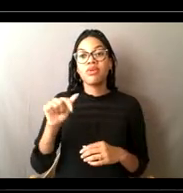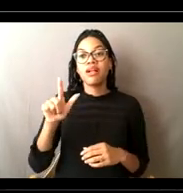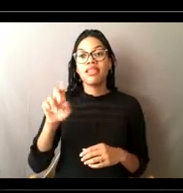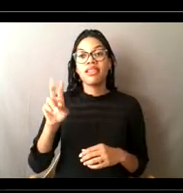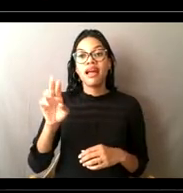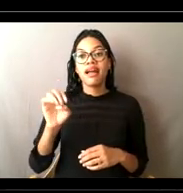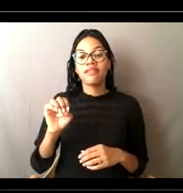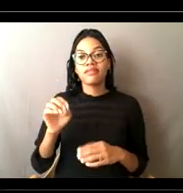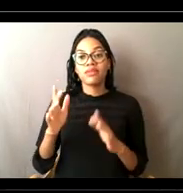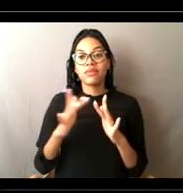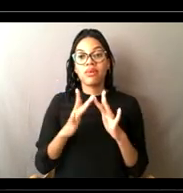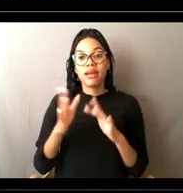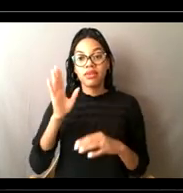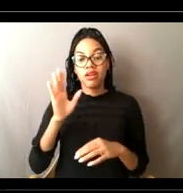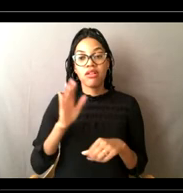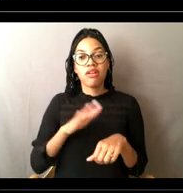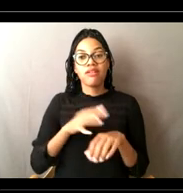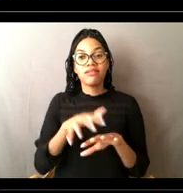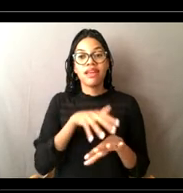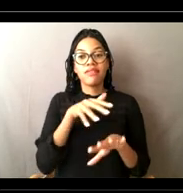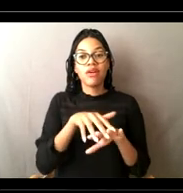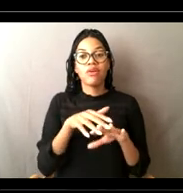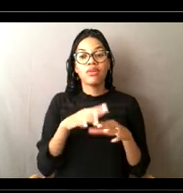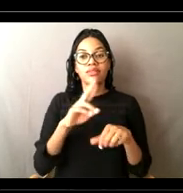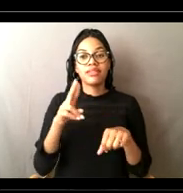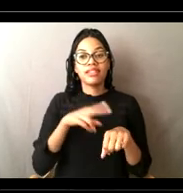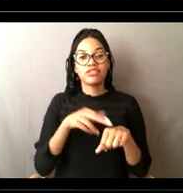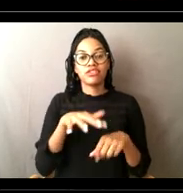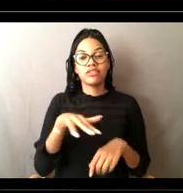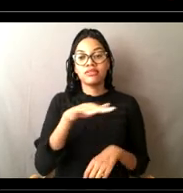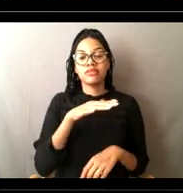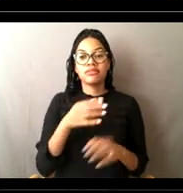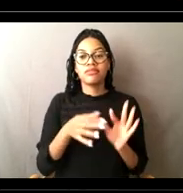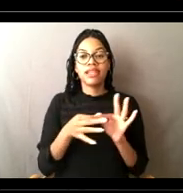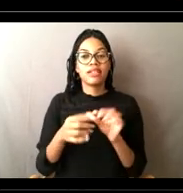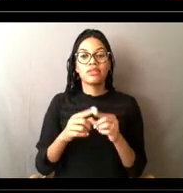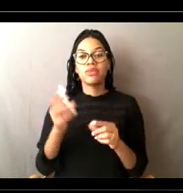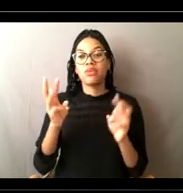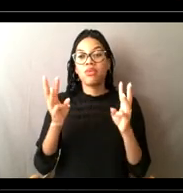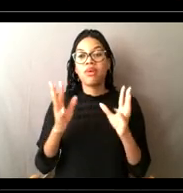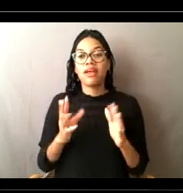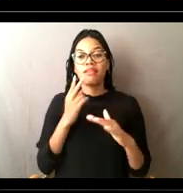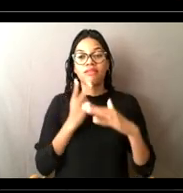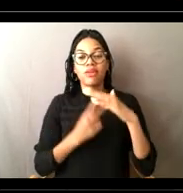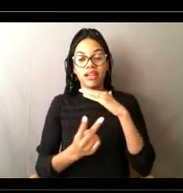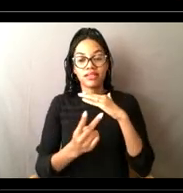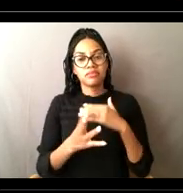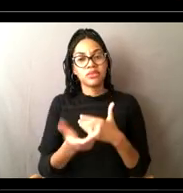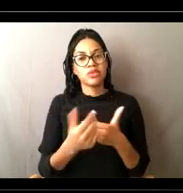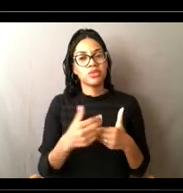on the Navajo nation on weather forecasting, and so please join us there, and then next week, we're going to be looking at sharks.